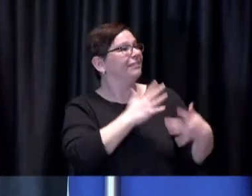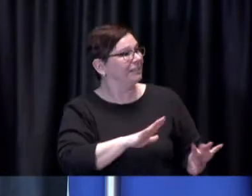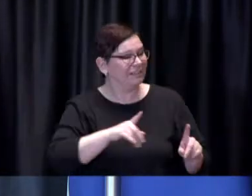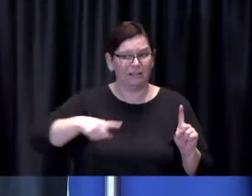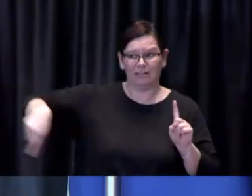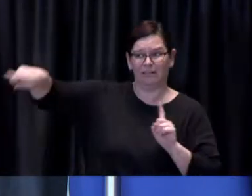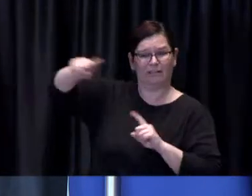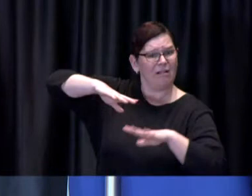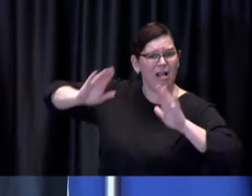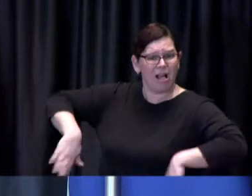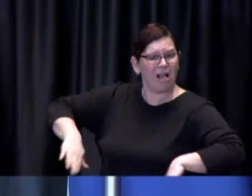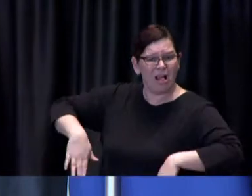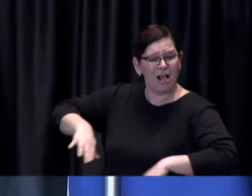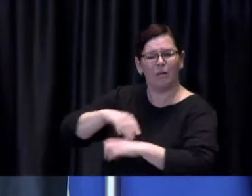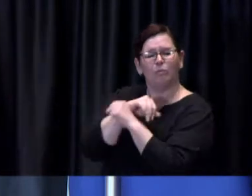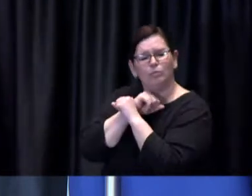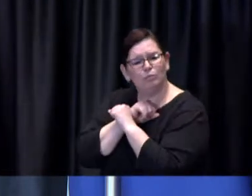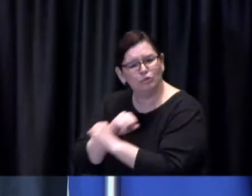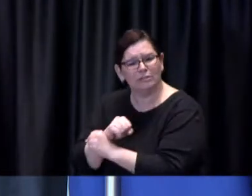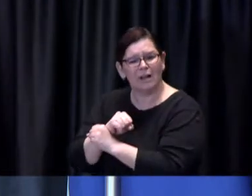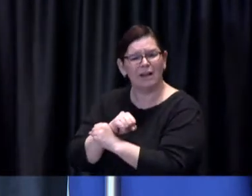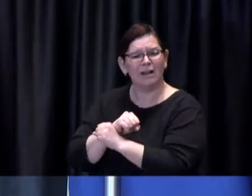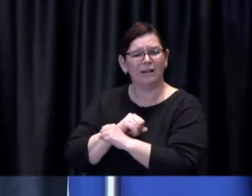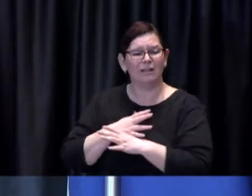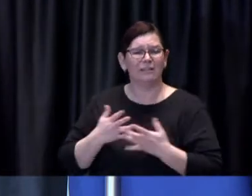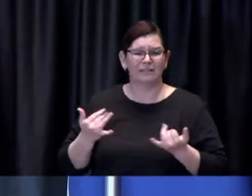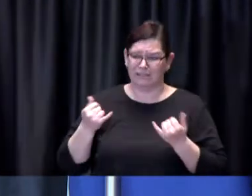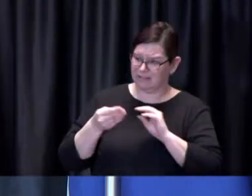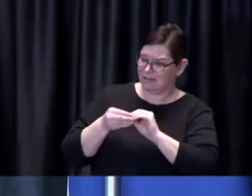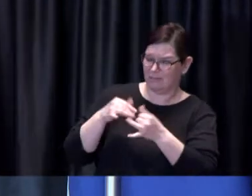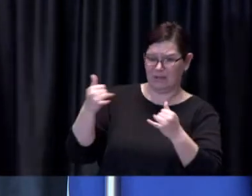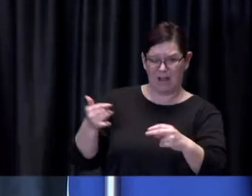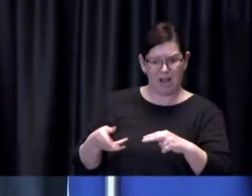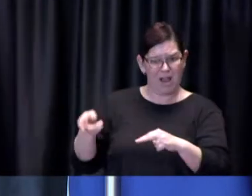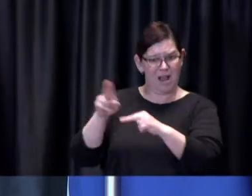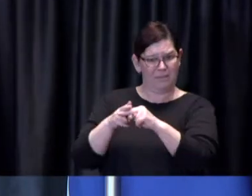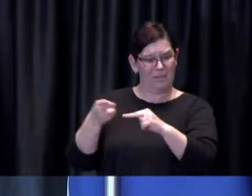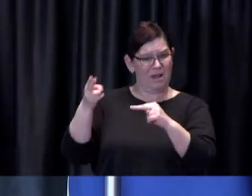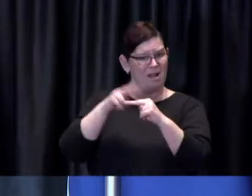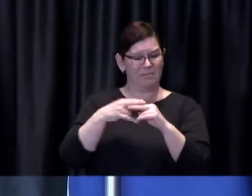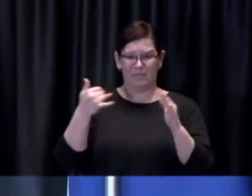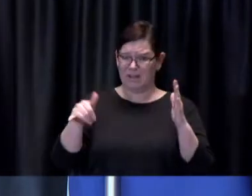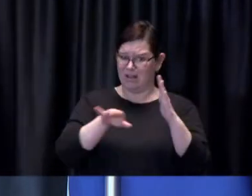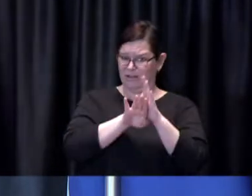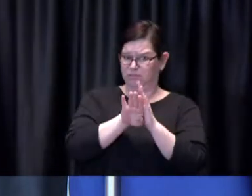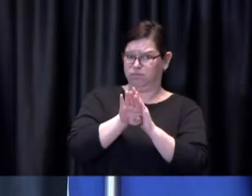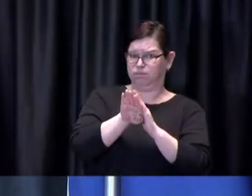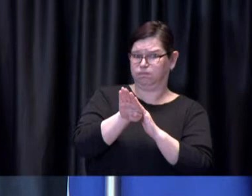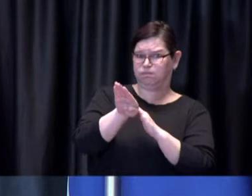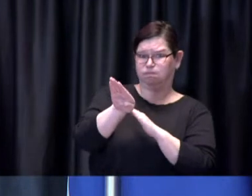and case counts rising and particularly if it's just the first dose you've had.